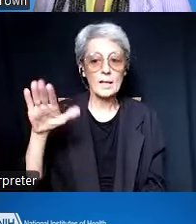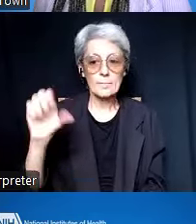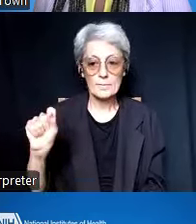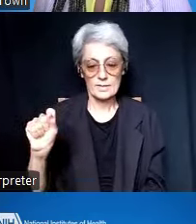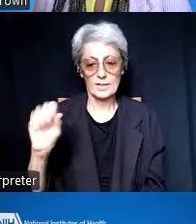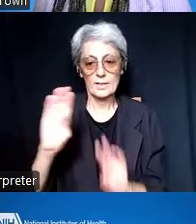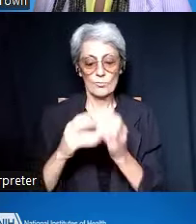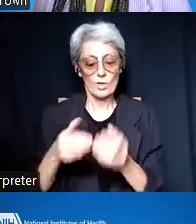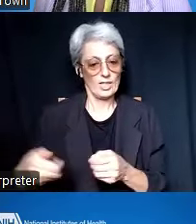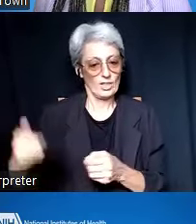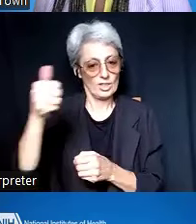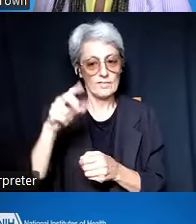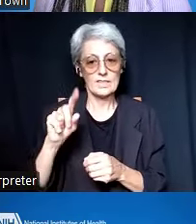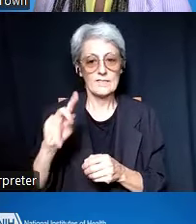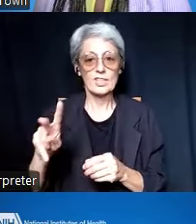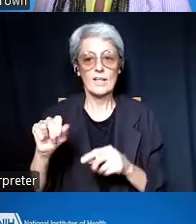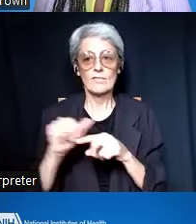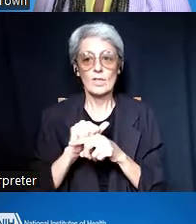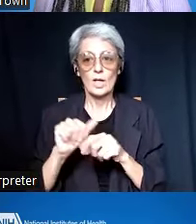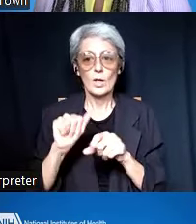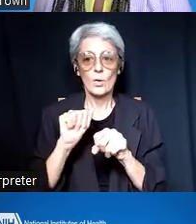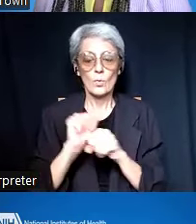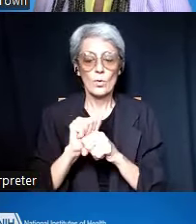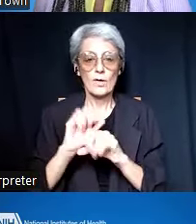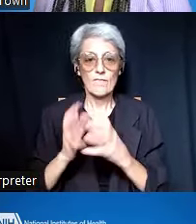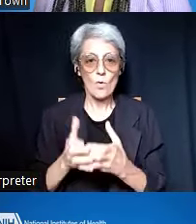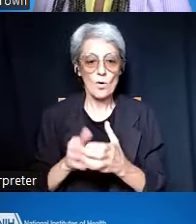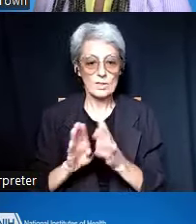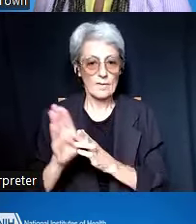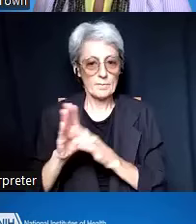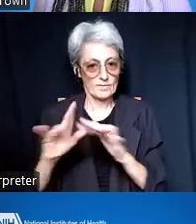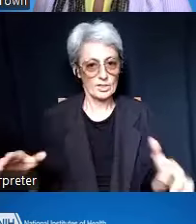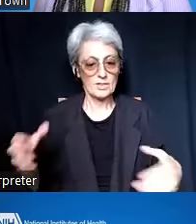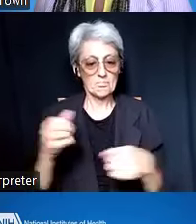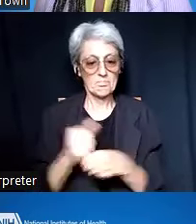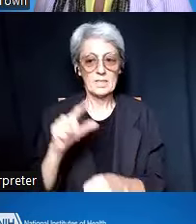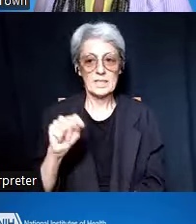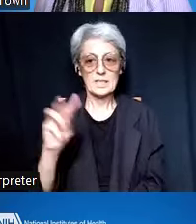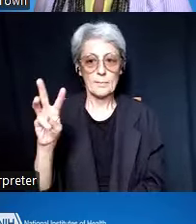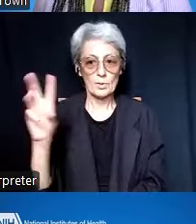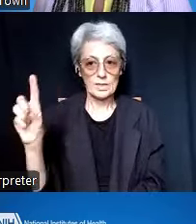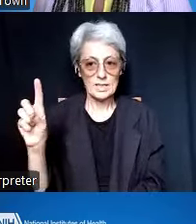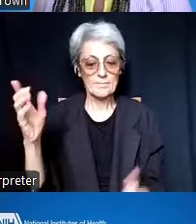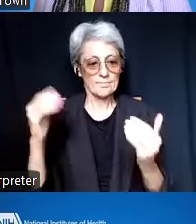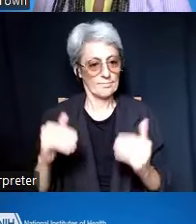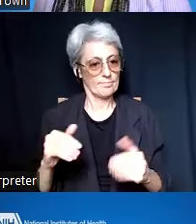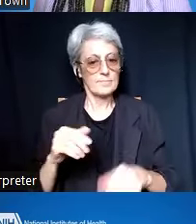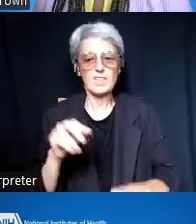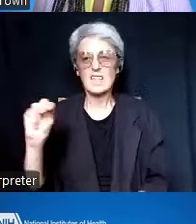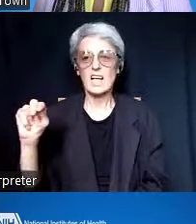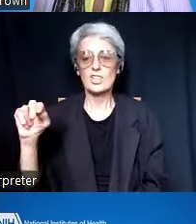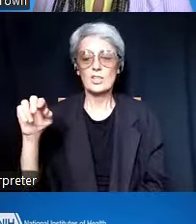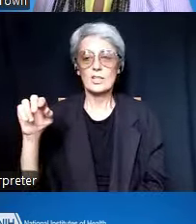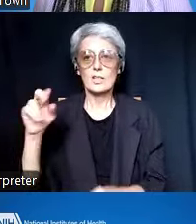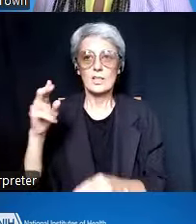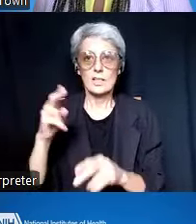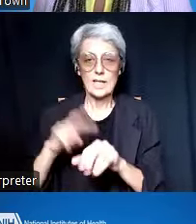of Training, Workforce Develop and Diversity, also known as TWD, at the National Institute of General Medical Sciences.